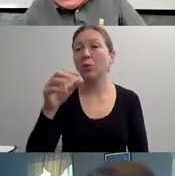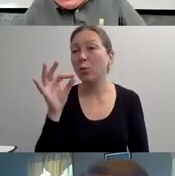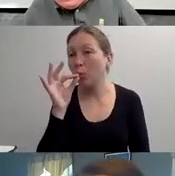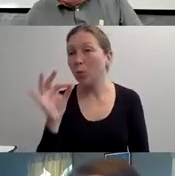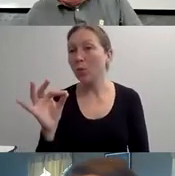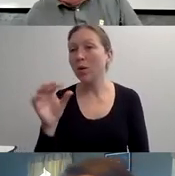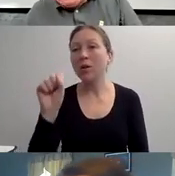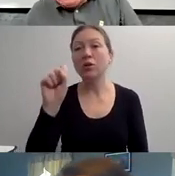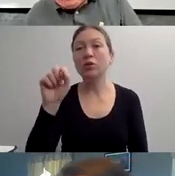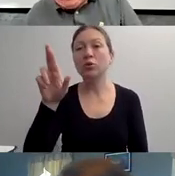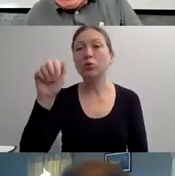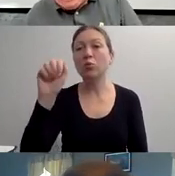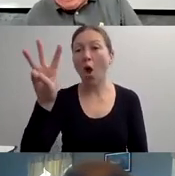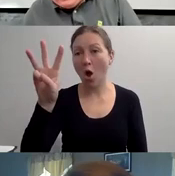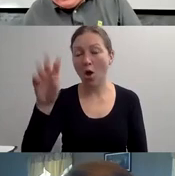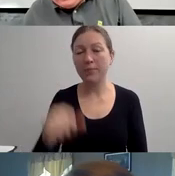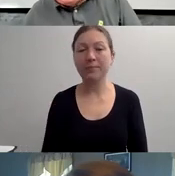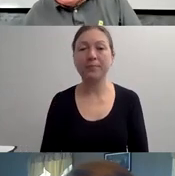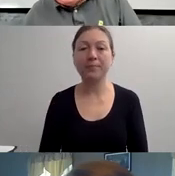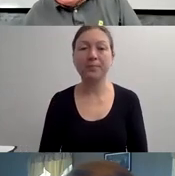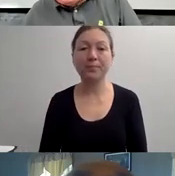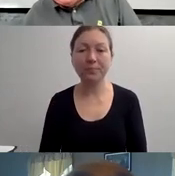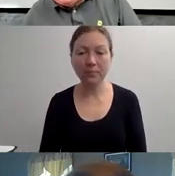"AND THEY BASICALLY LEARN SELF-FULFILLING PROPHECIES.